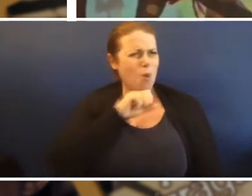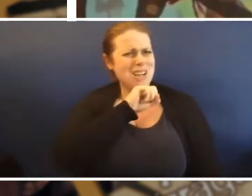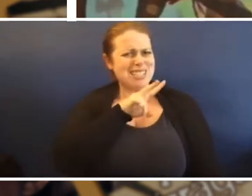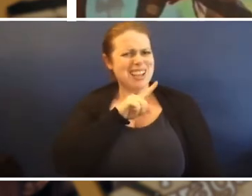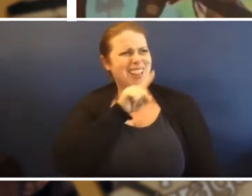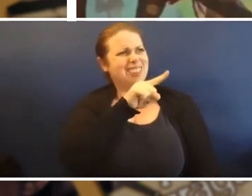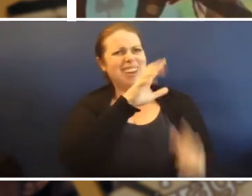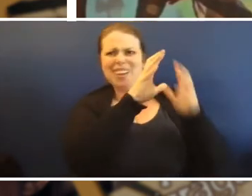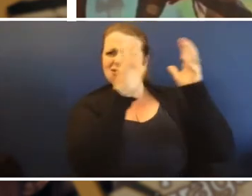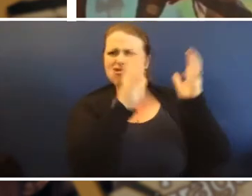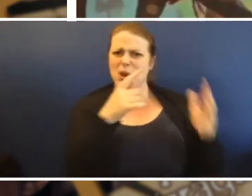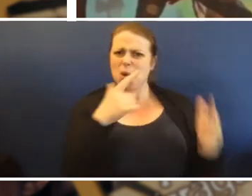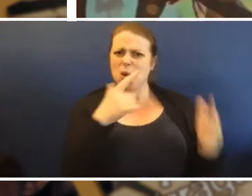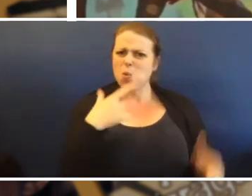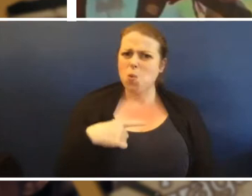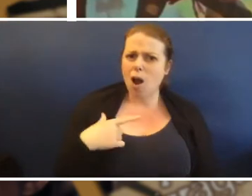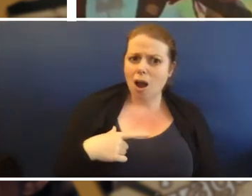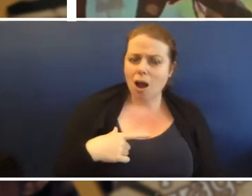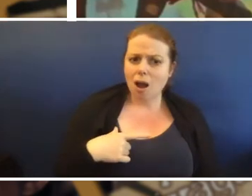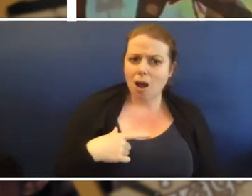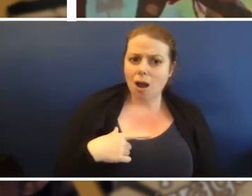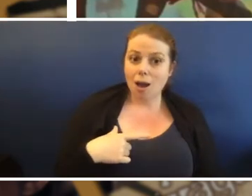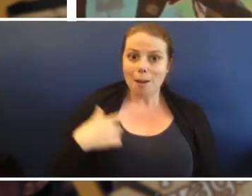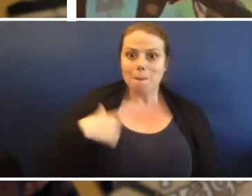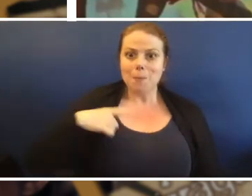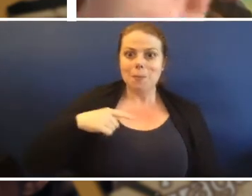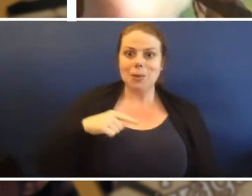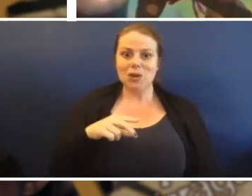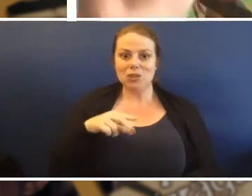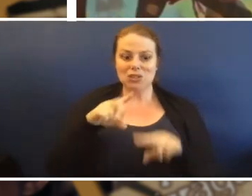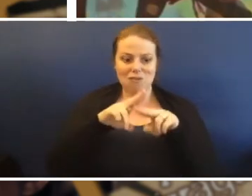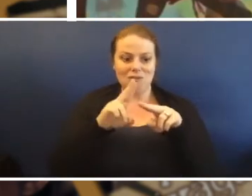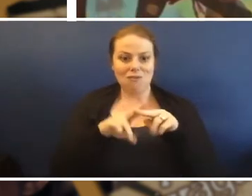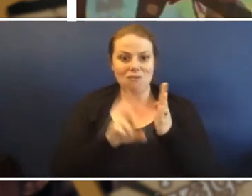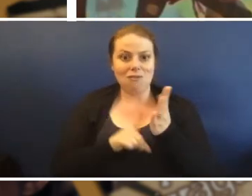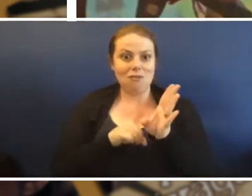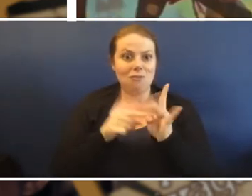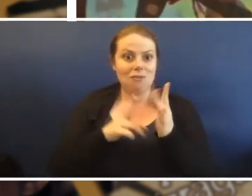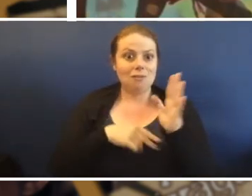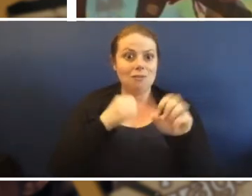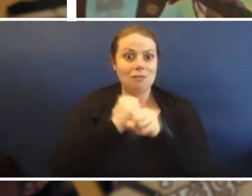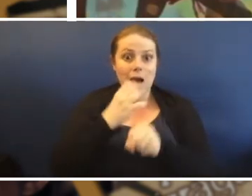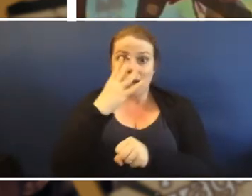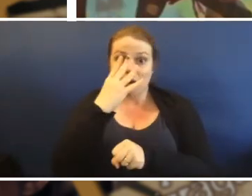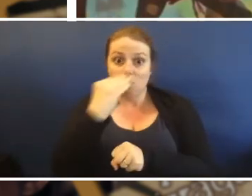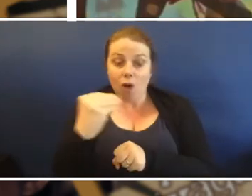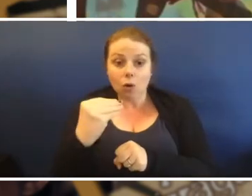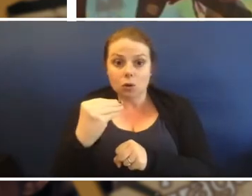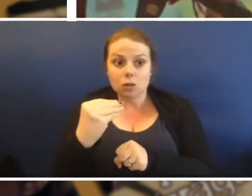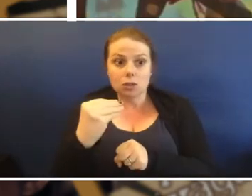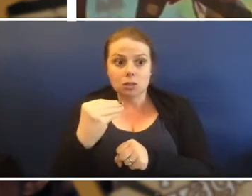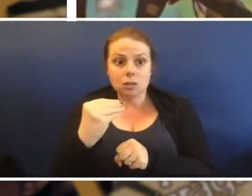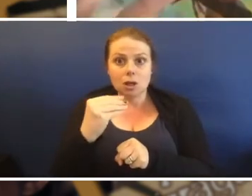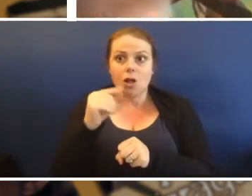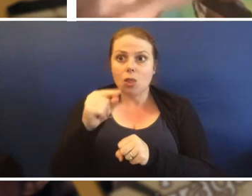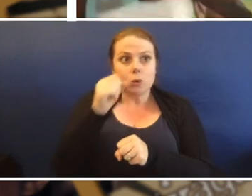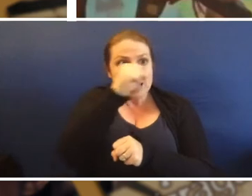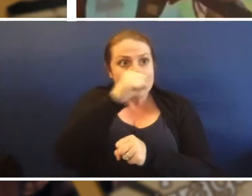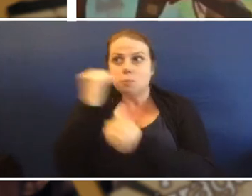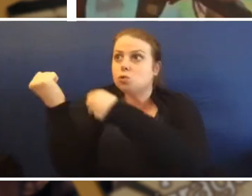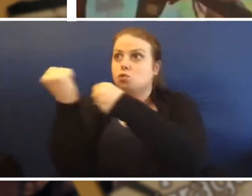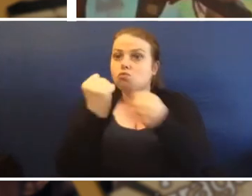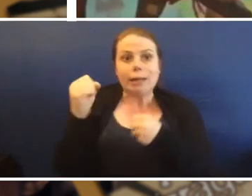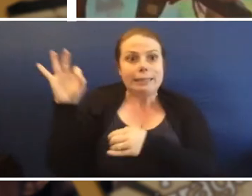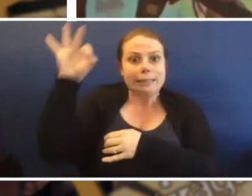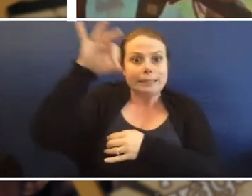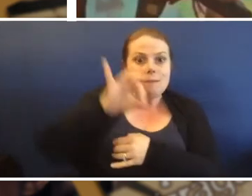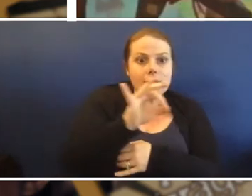You know why the snakes are there? Because of the flying fox, the ones that bring all the sand fly.